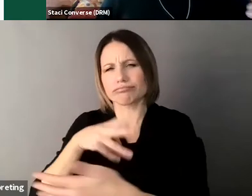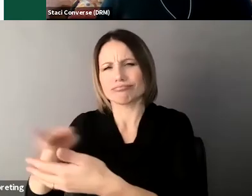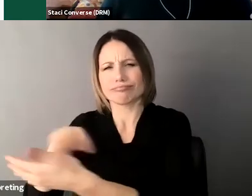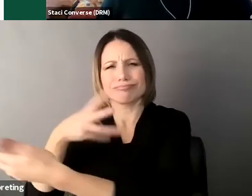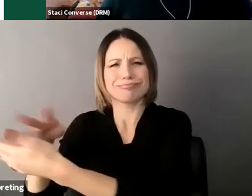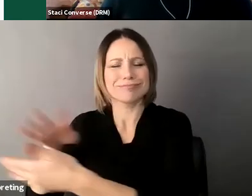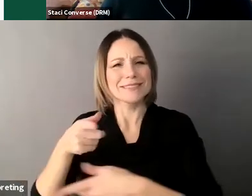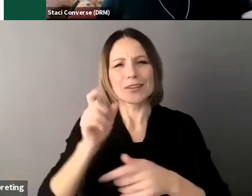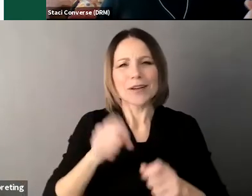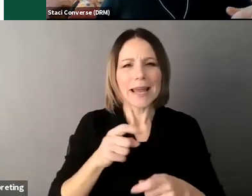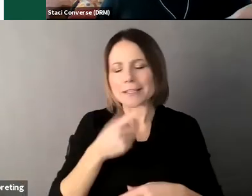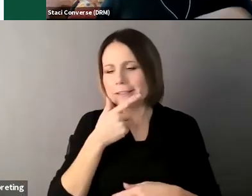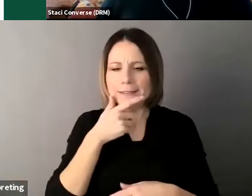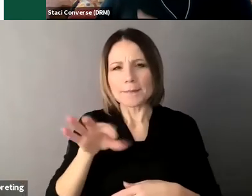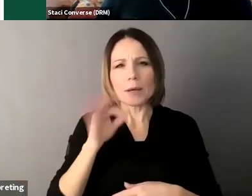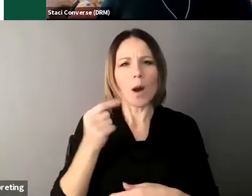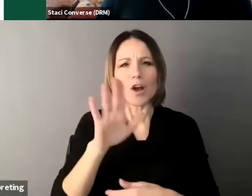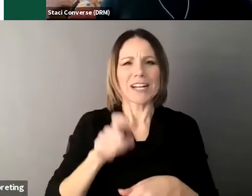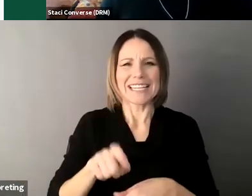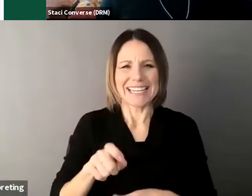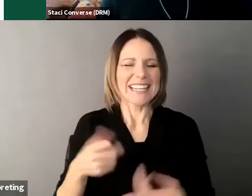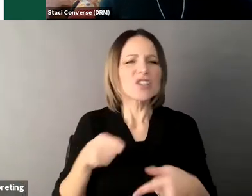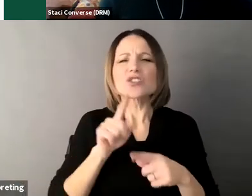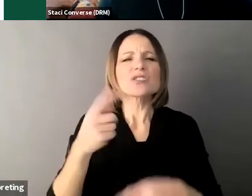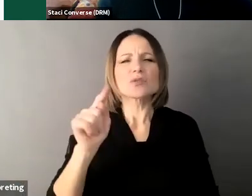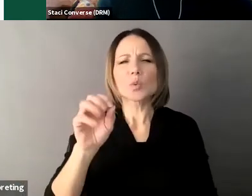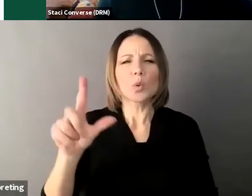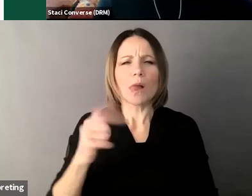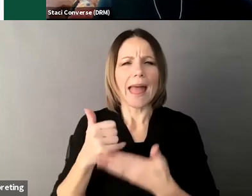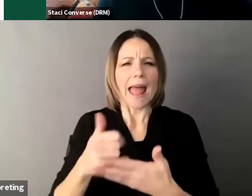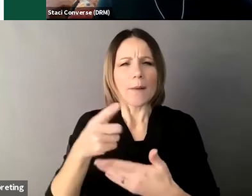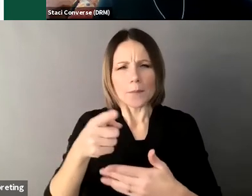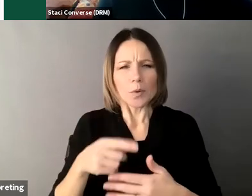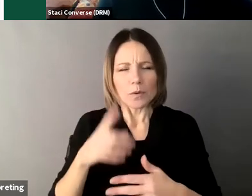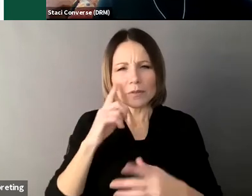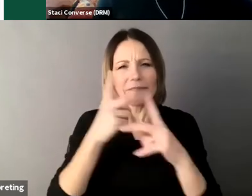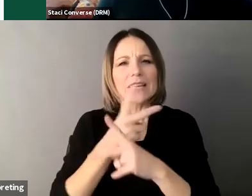and is really just intended to be a tool to help someone identify what kind of supports they need